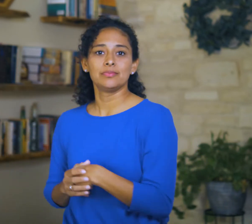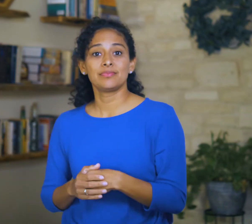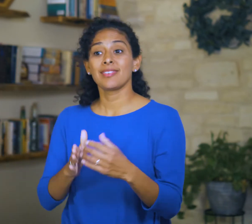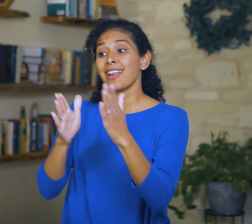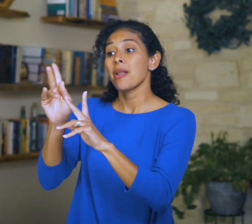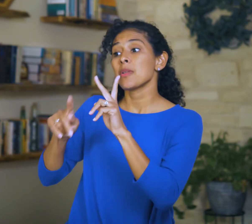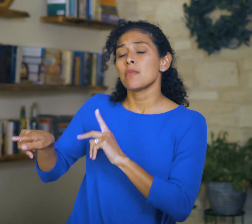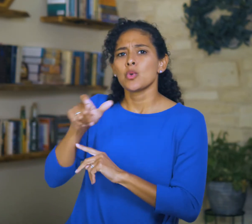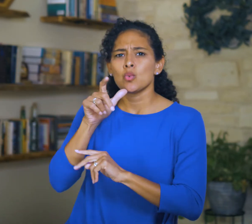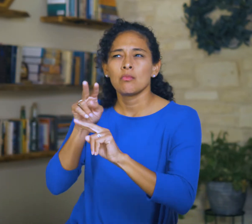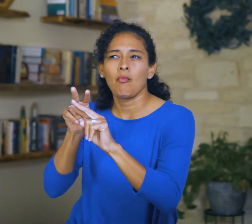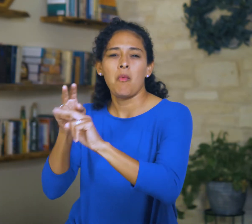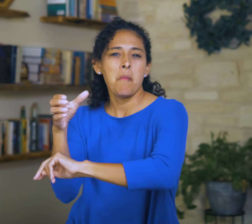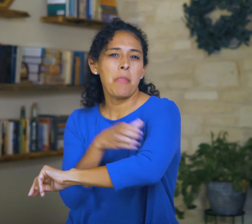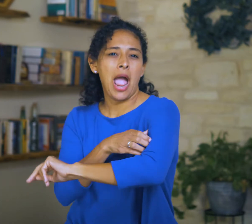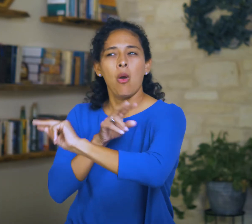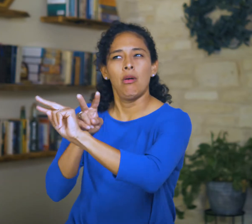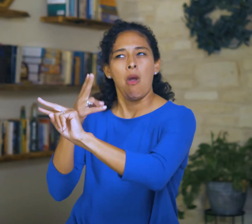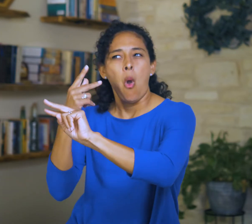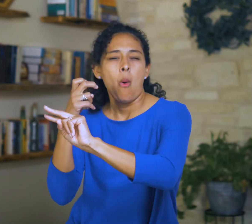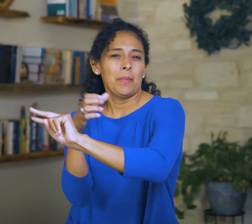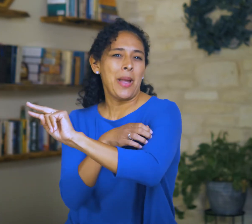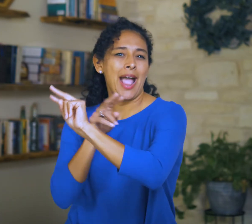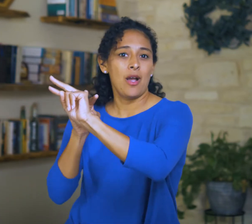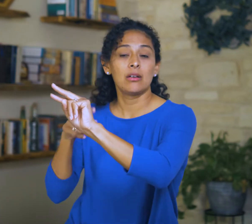Those who look to power as their ultimate hope